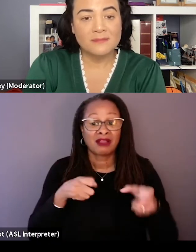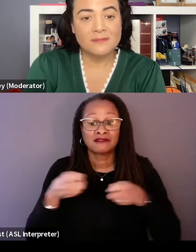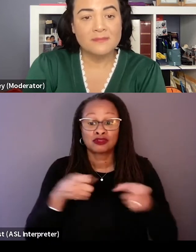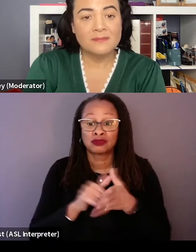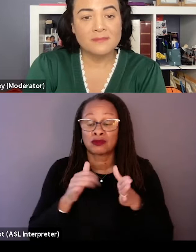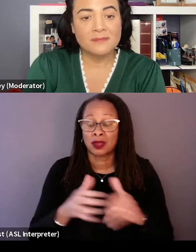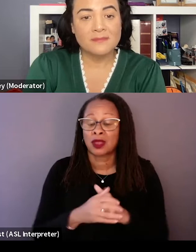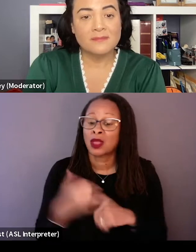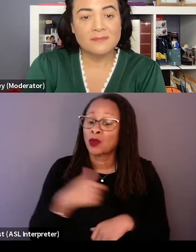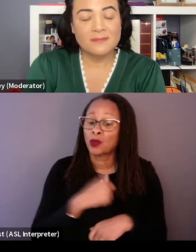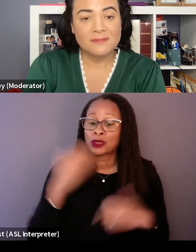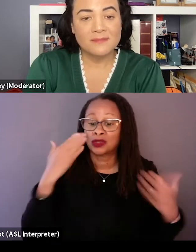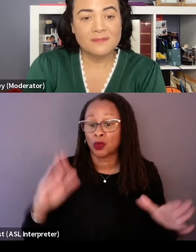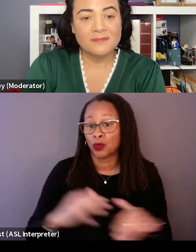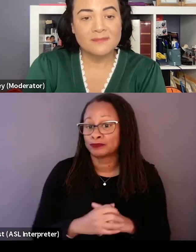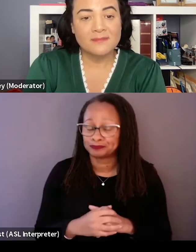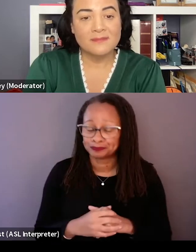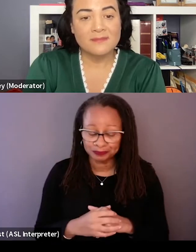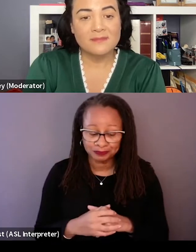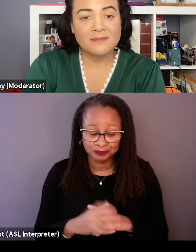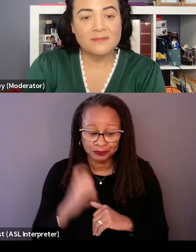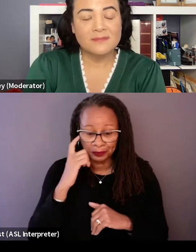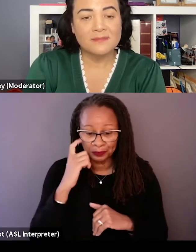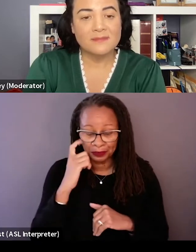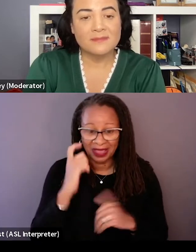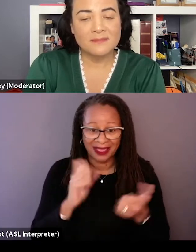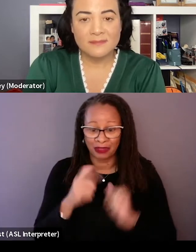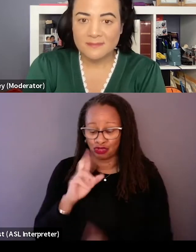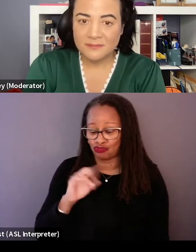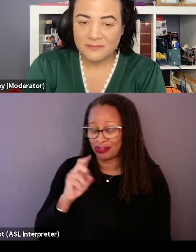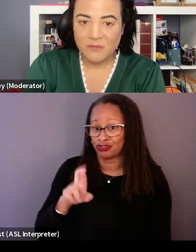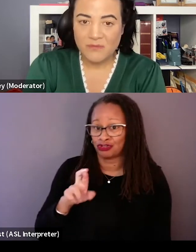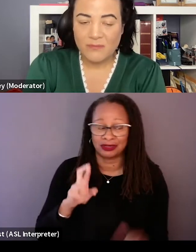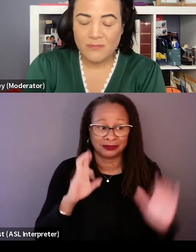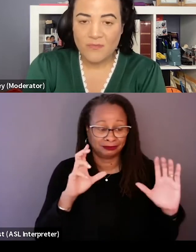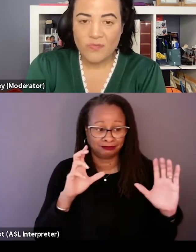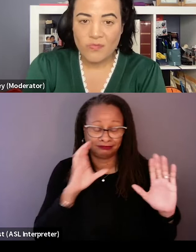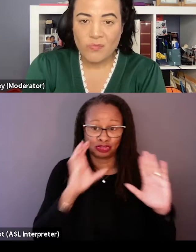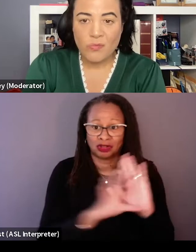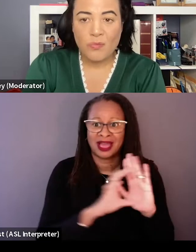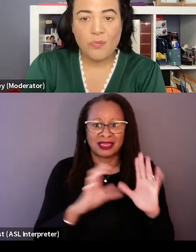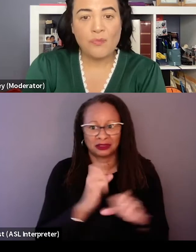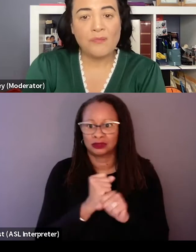we didn't know like how you render out these shots, how long it takes. That was a huge learning curve for us.